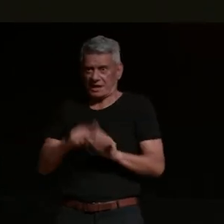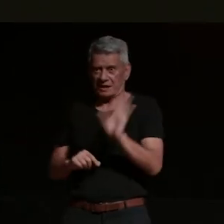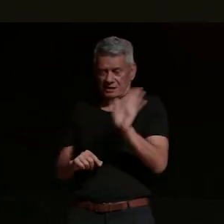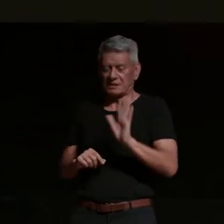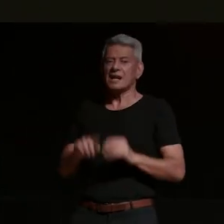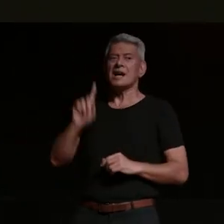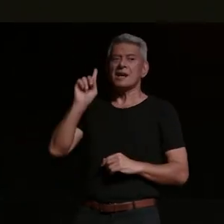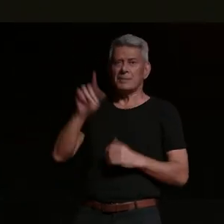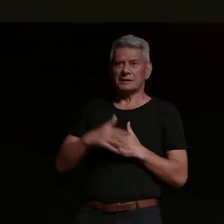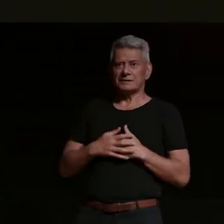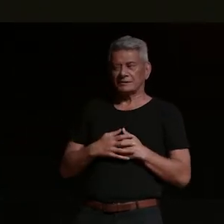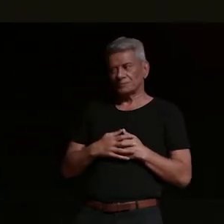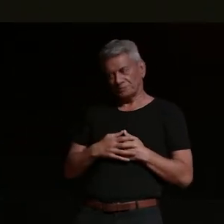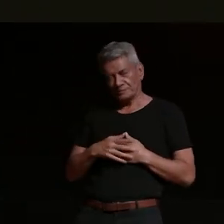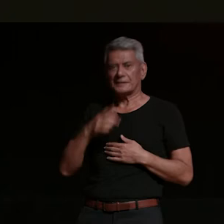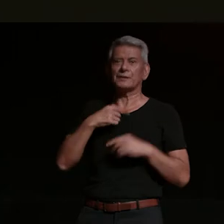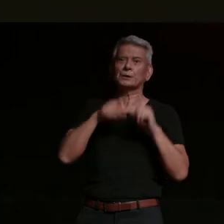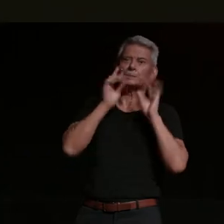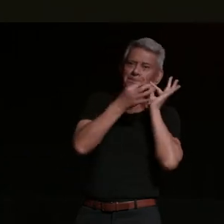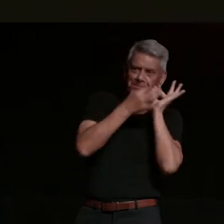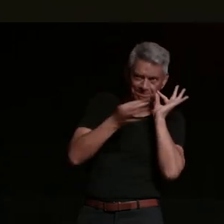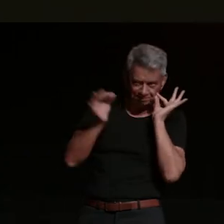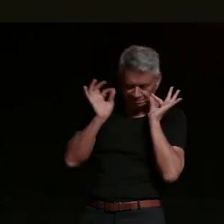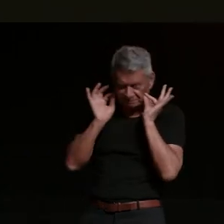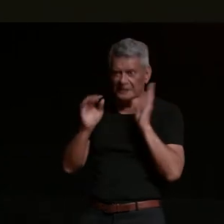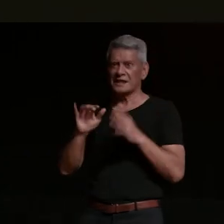just for disclosure in case my medical director is looking at me